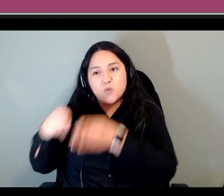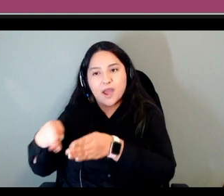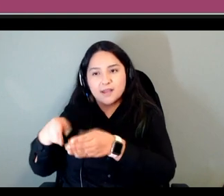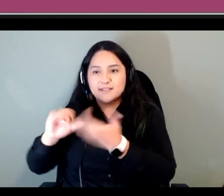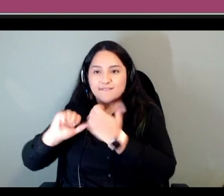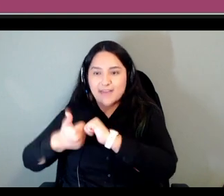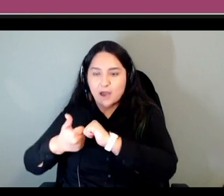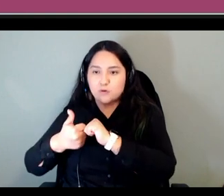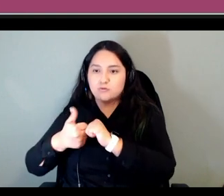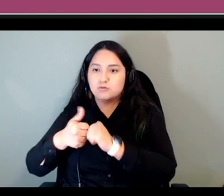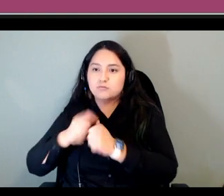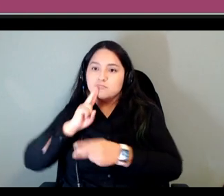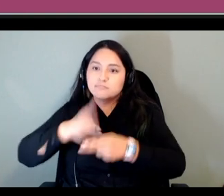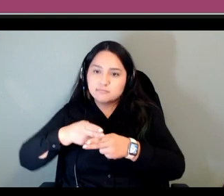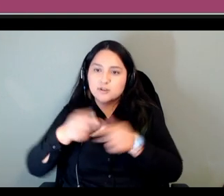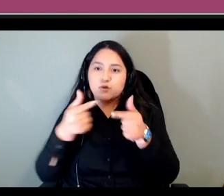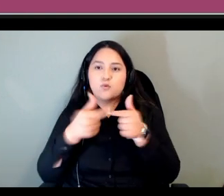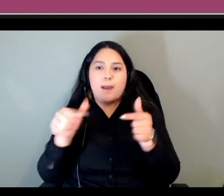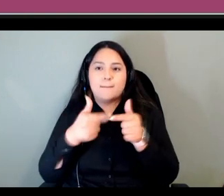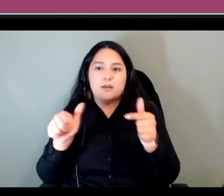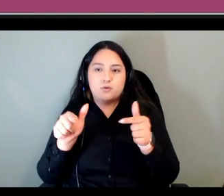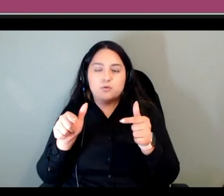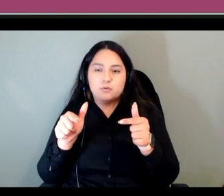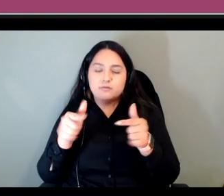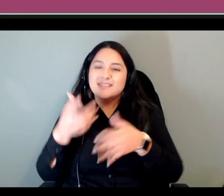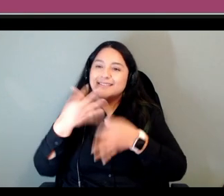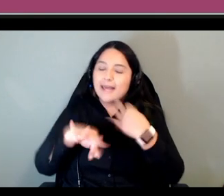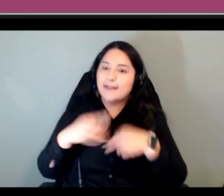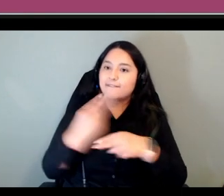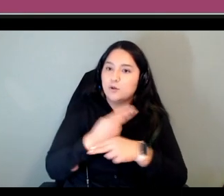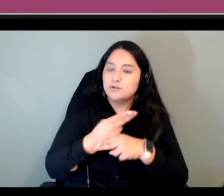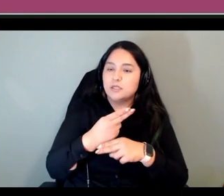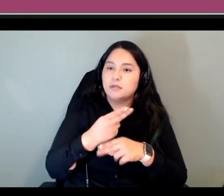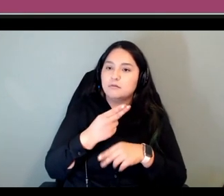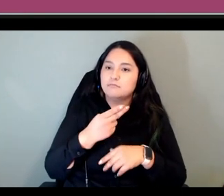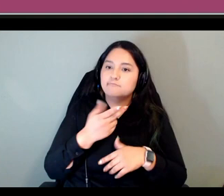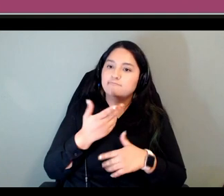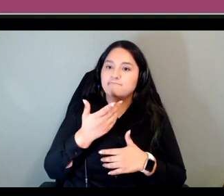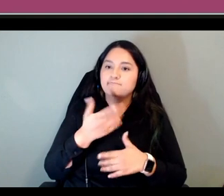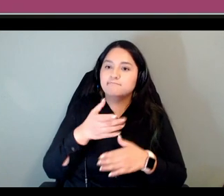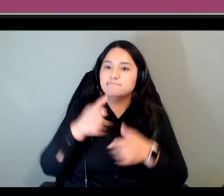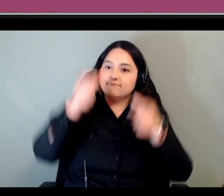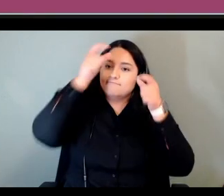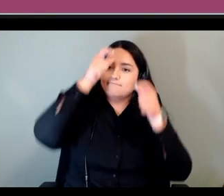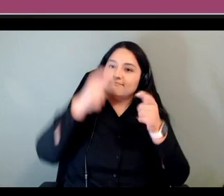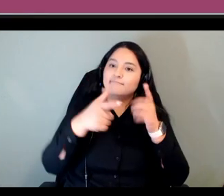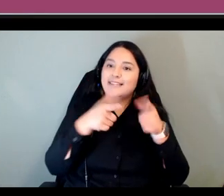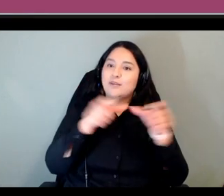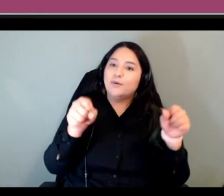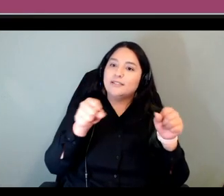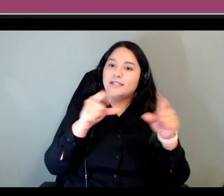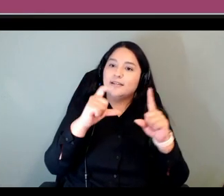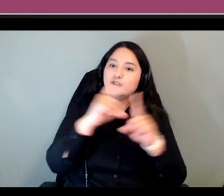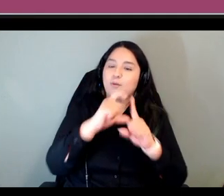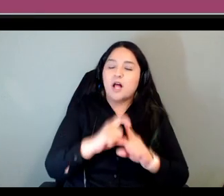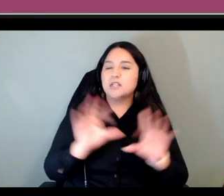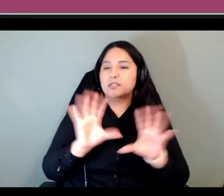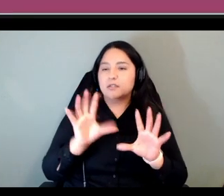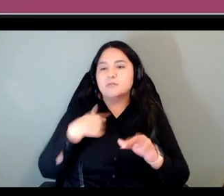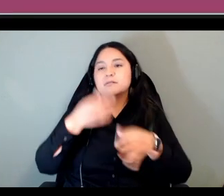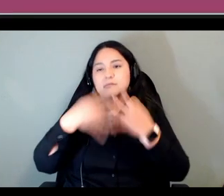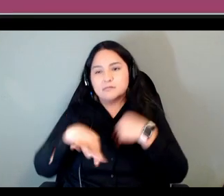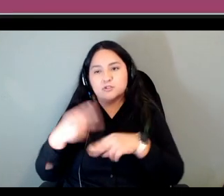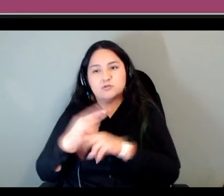instead of using technical linguistic uh terminology so one thing that's really common um with